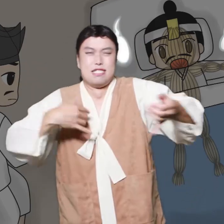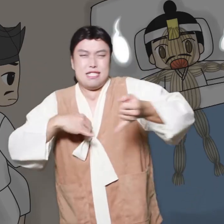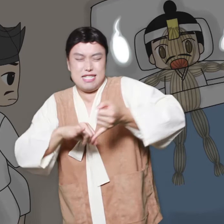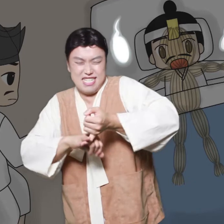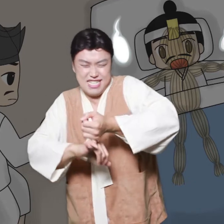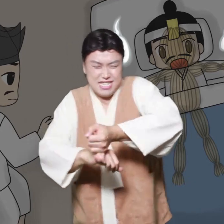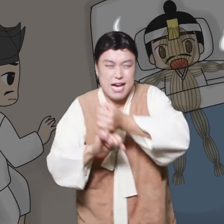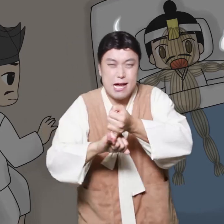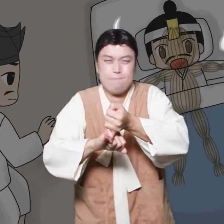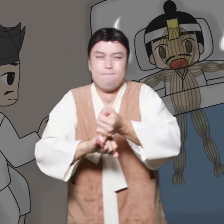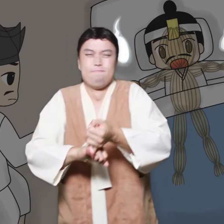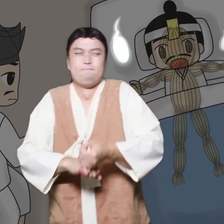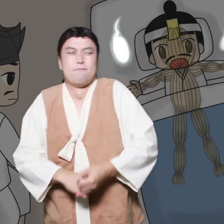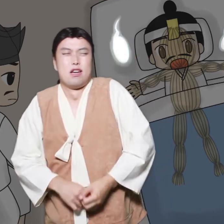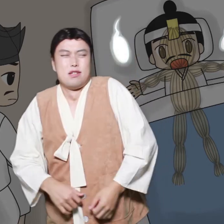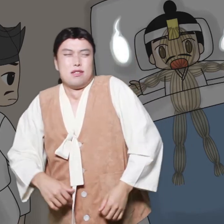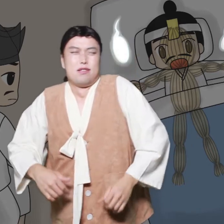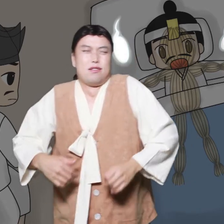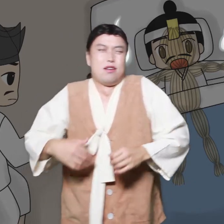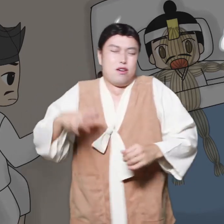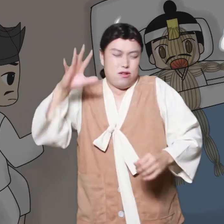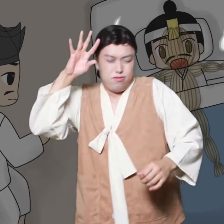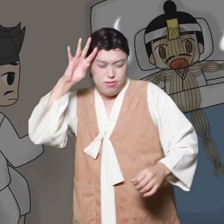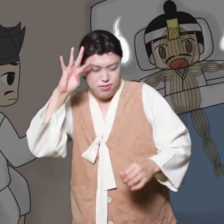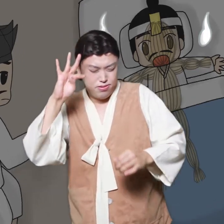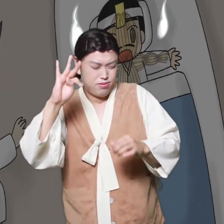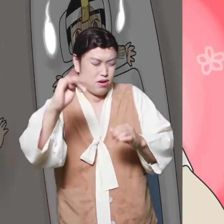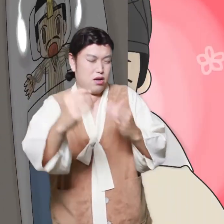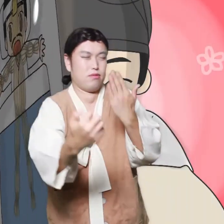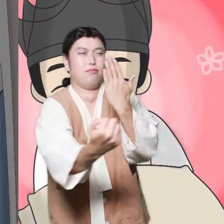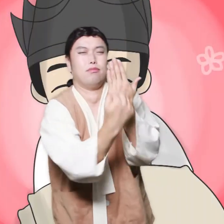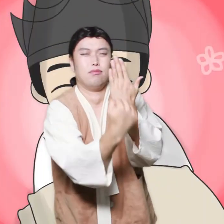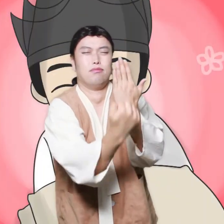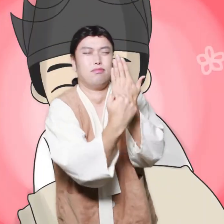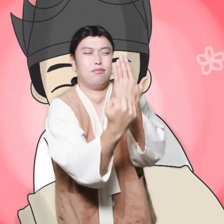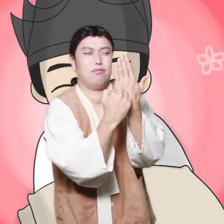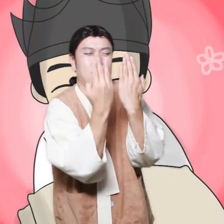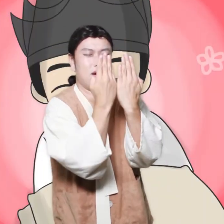It's a real brave I was glad to have been.